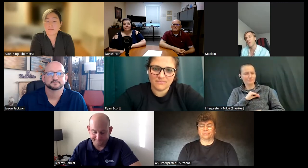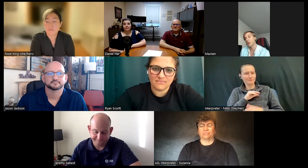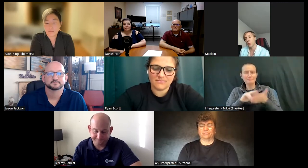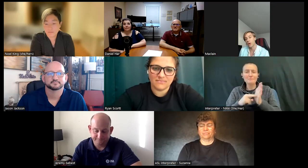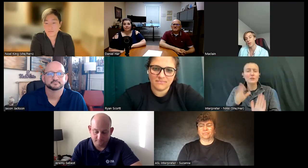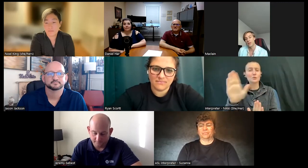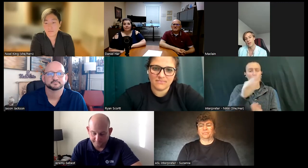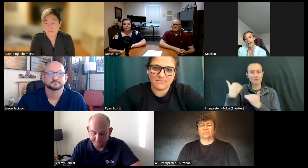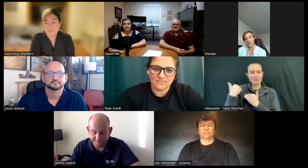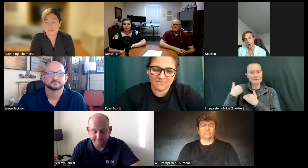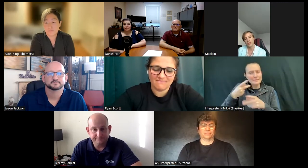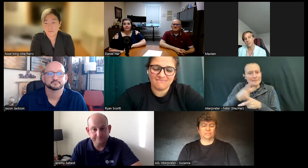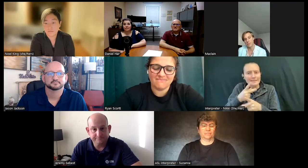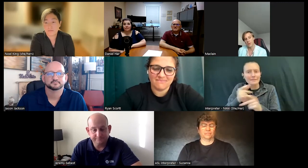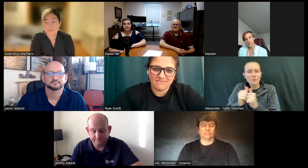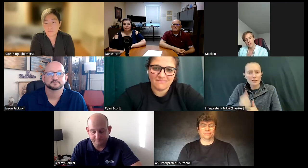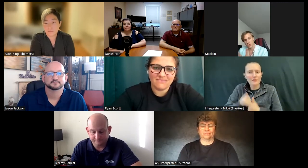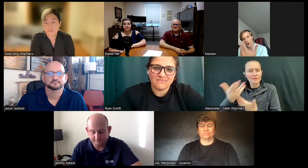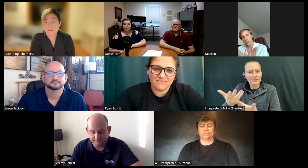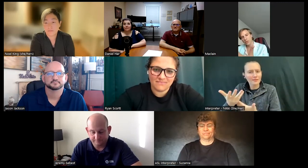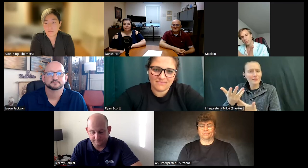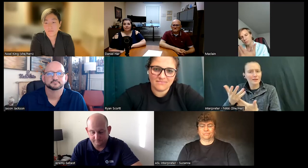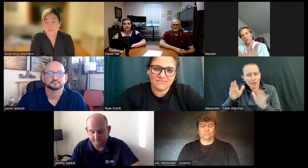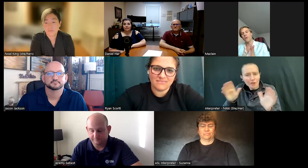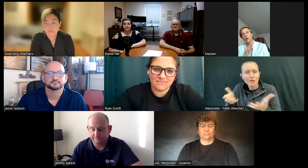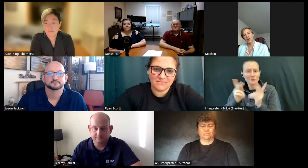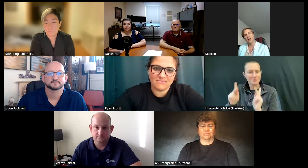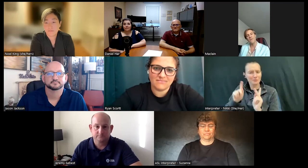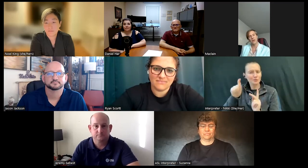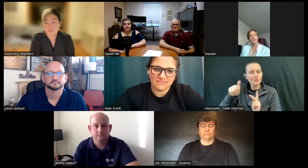careful with your words and encourage people to always push forward and figure